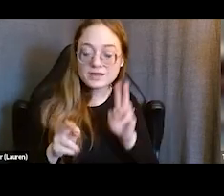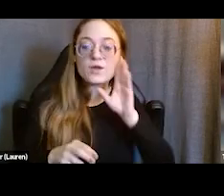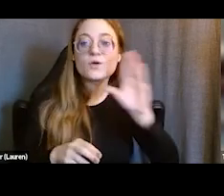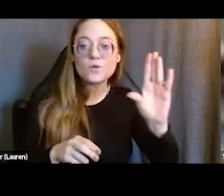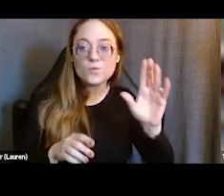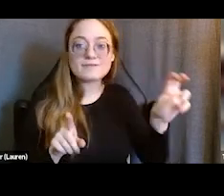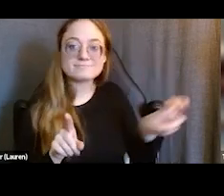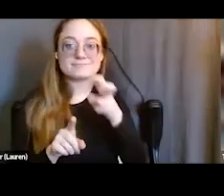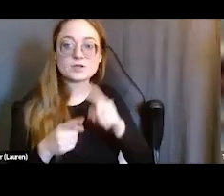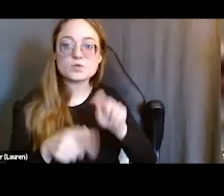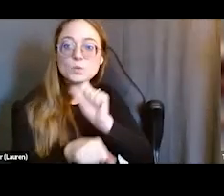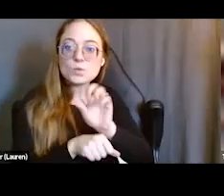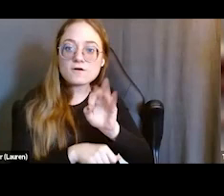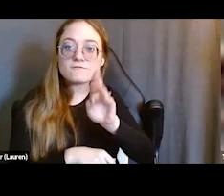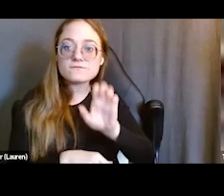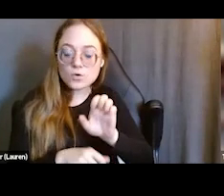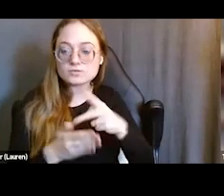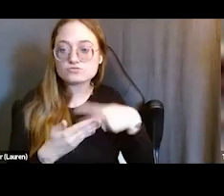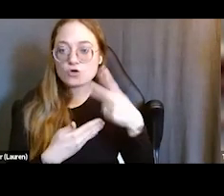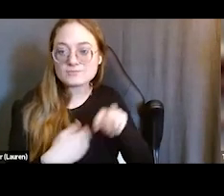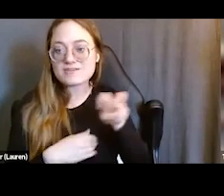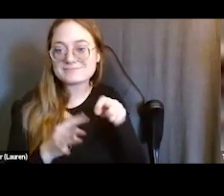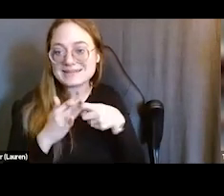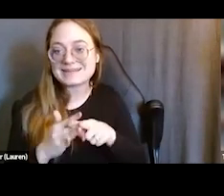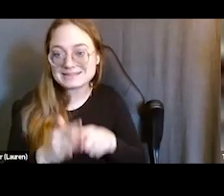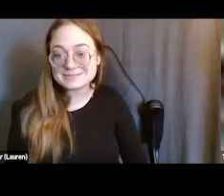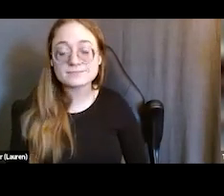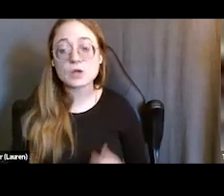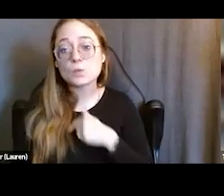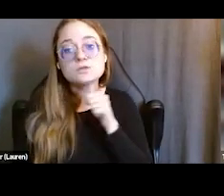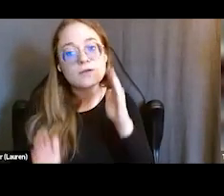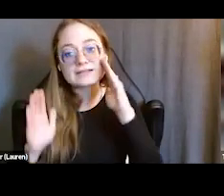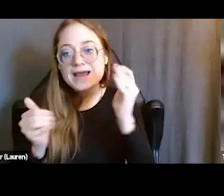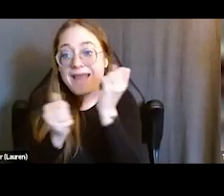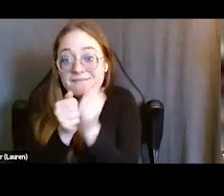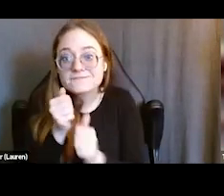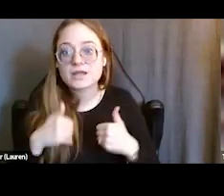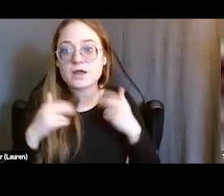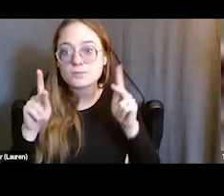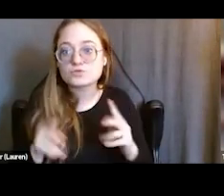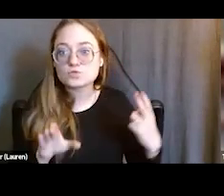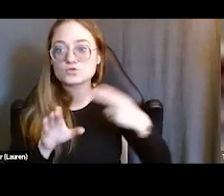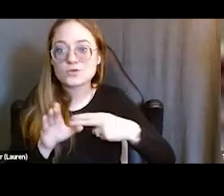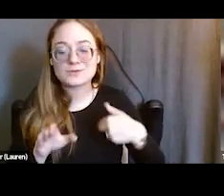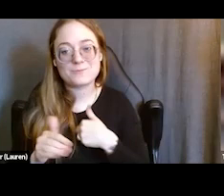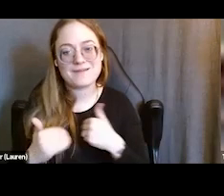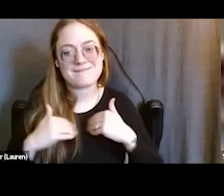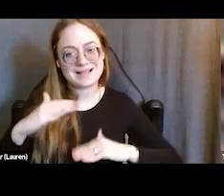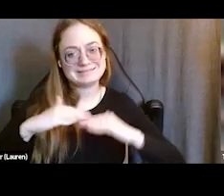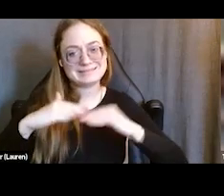which starts with transformational beginnings. We do not expect every young person to join our program. We actually only have capacity for about 50 young adults